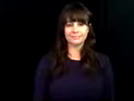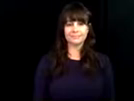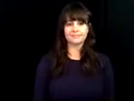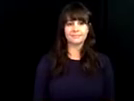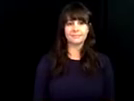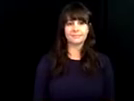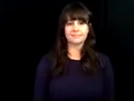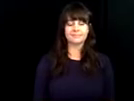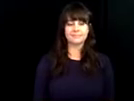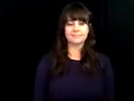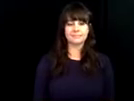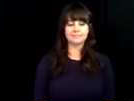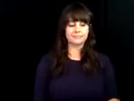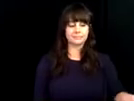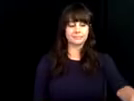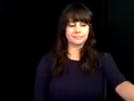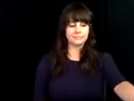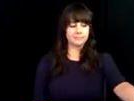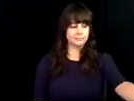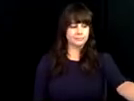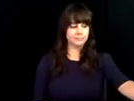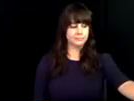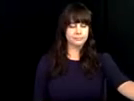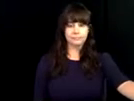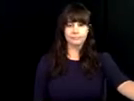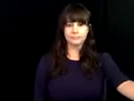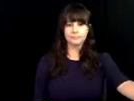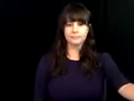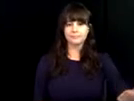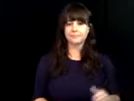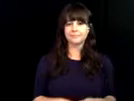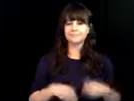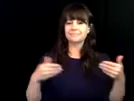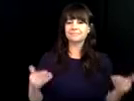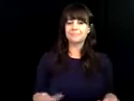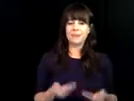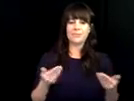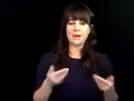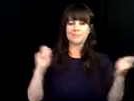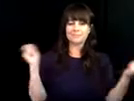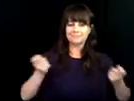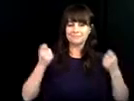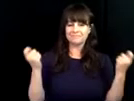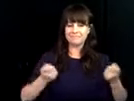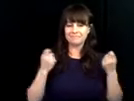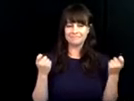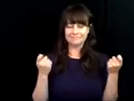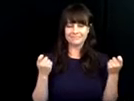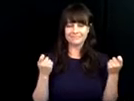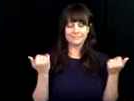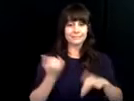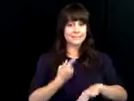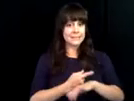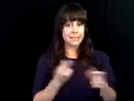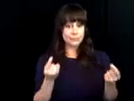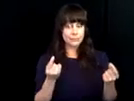subtitles.